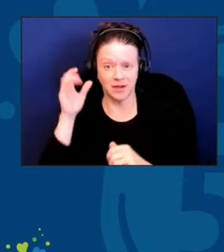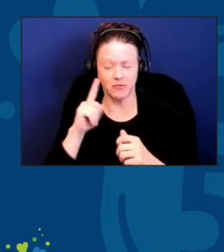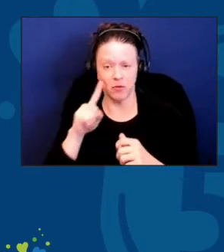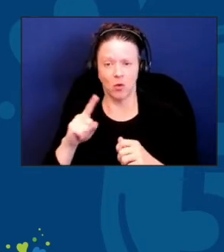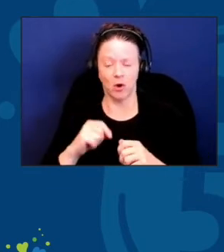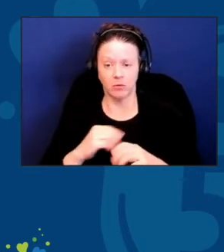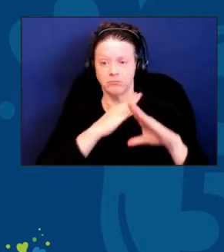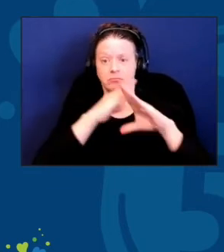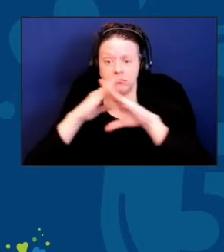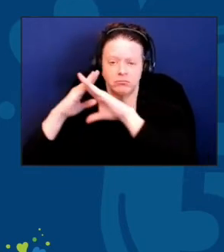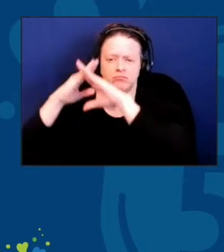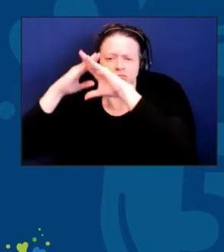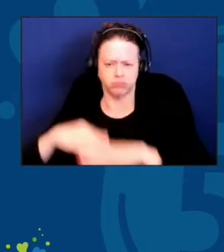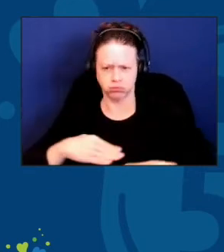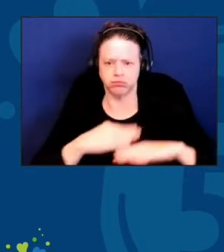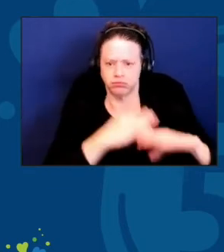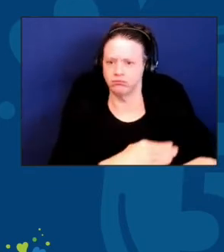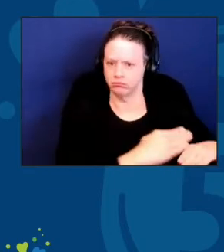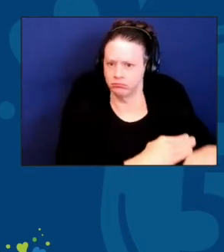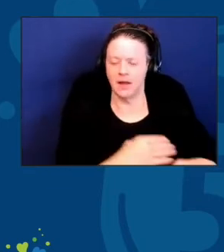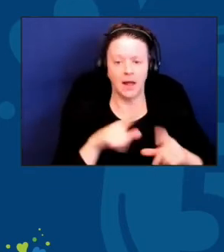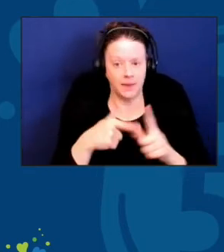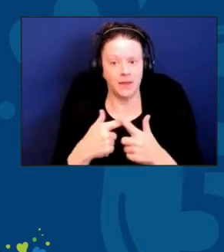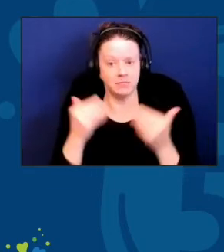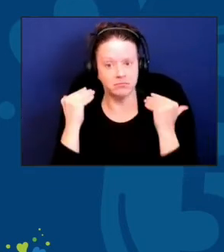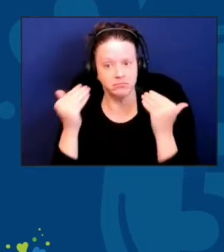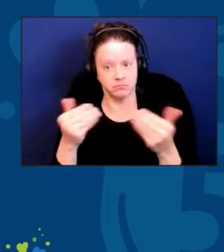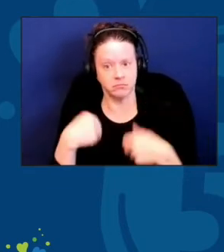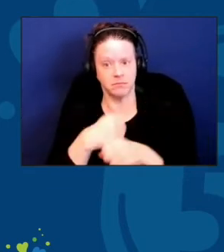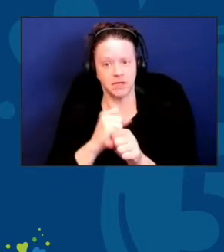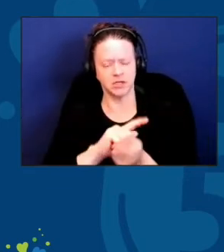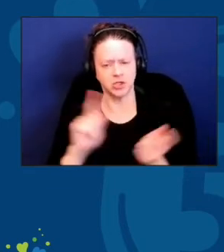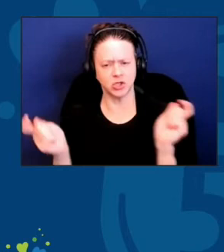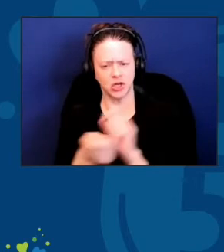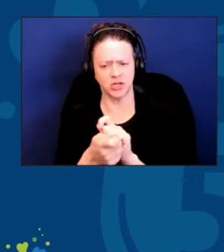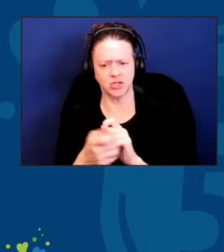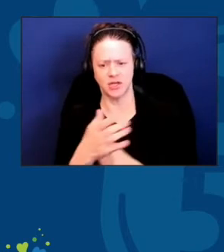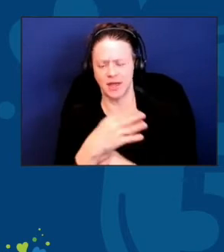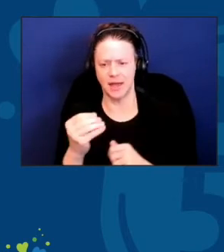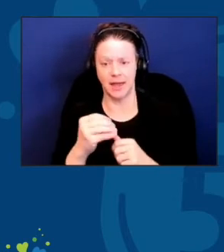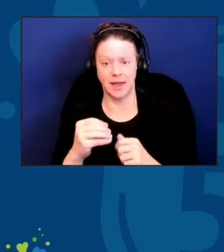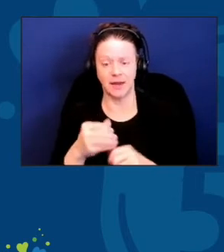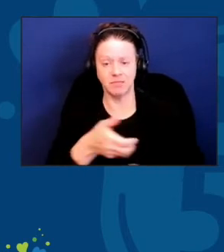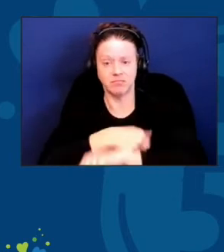and making those changes and being proactive and not letting